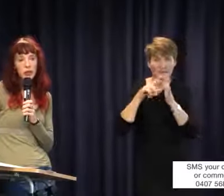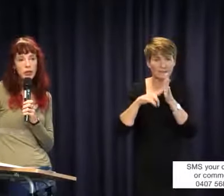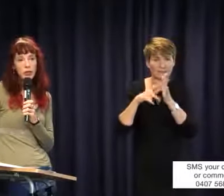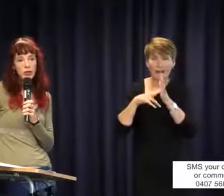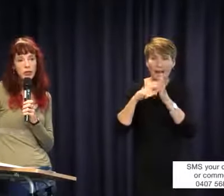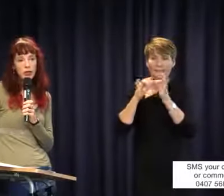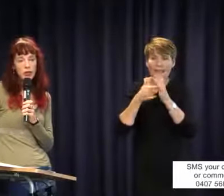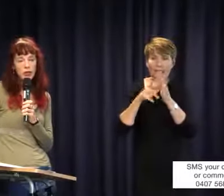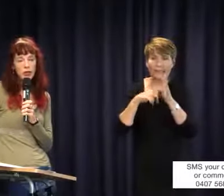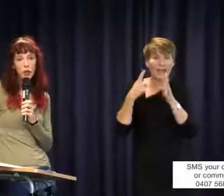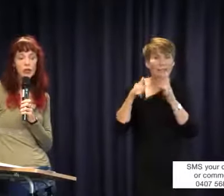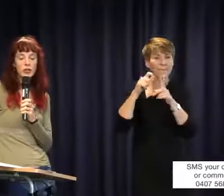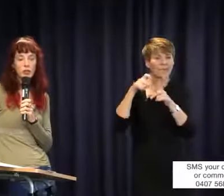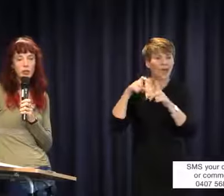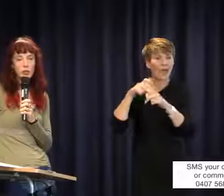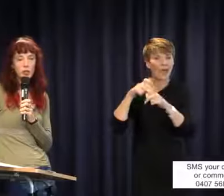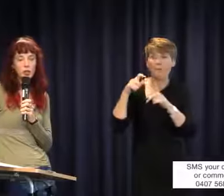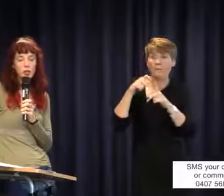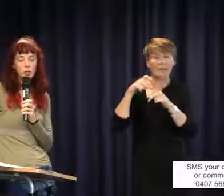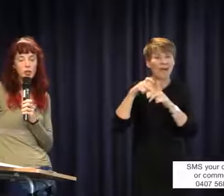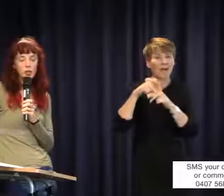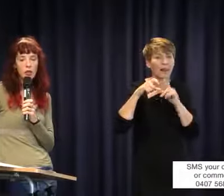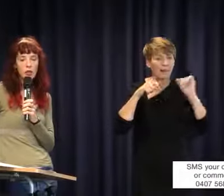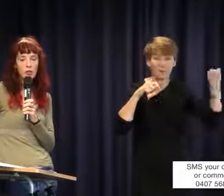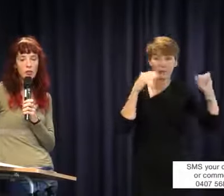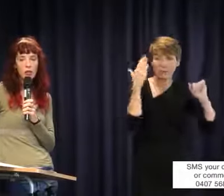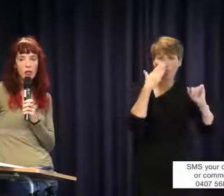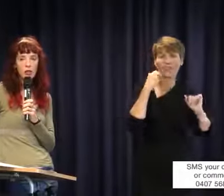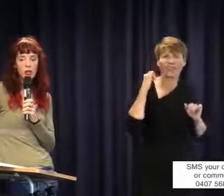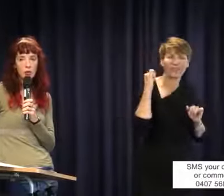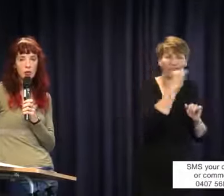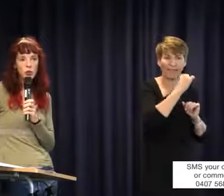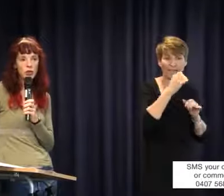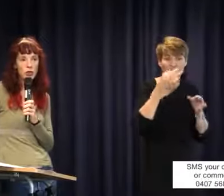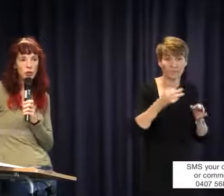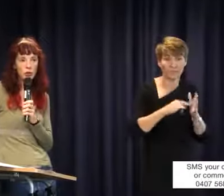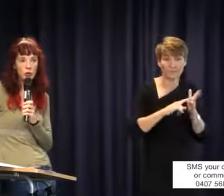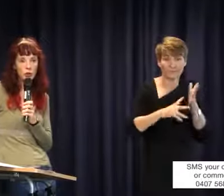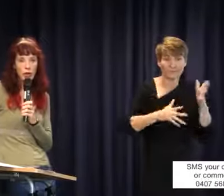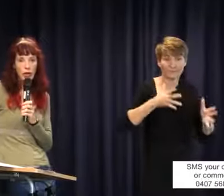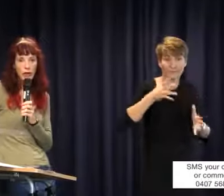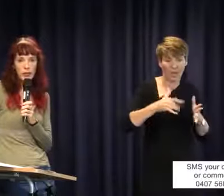Pearcedale's choice to teach in signed supported English, which wasn't even a language. This